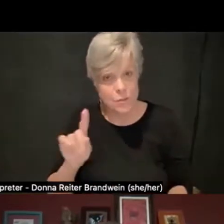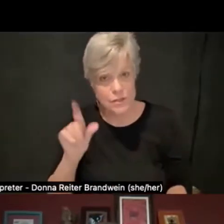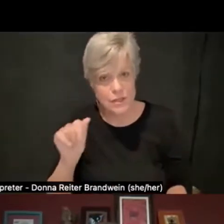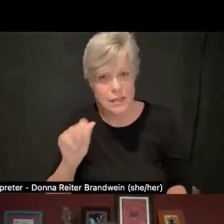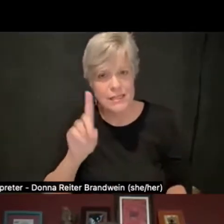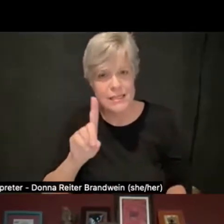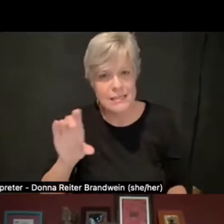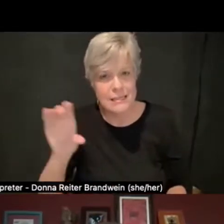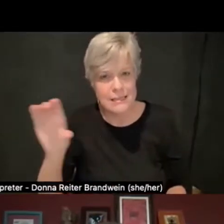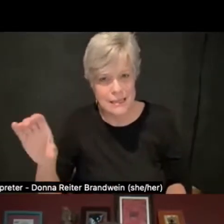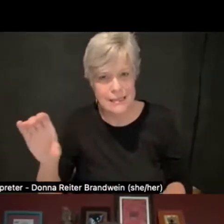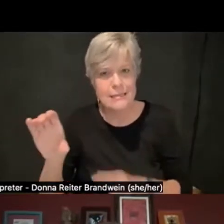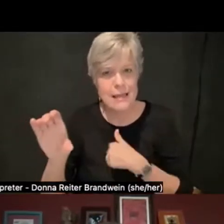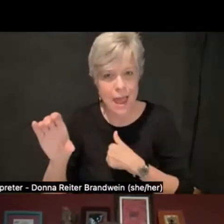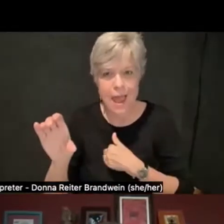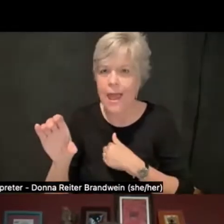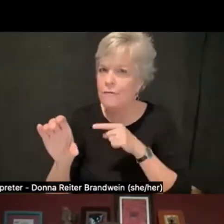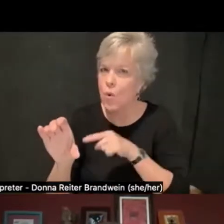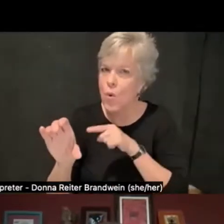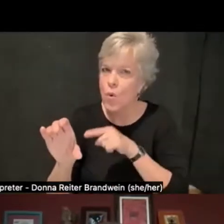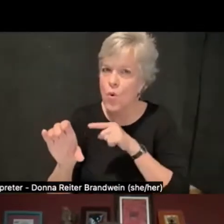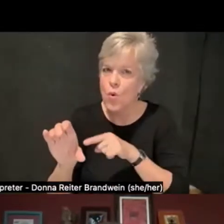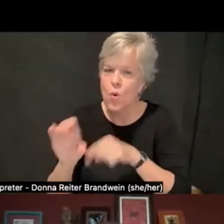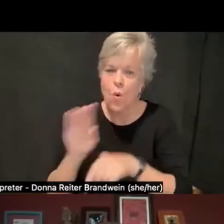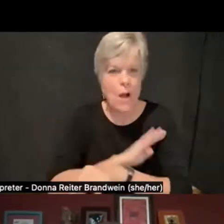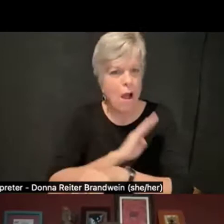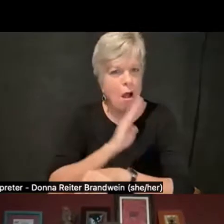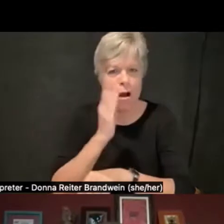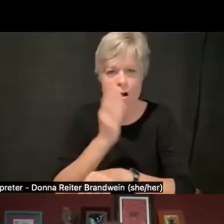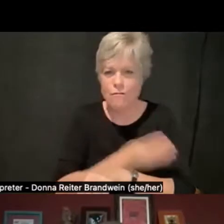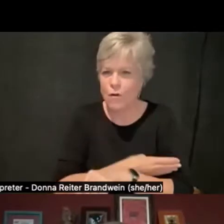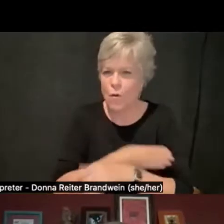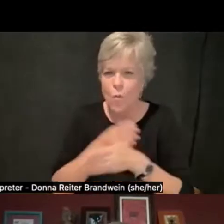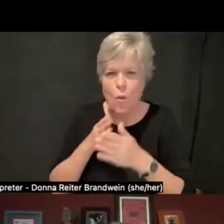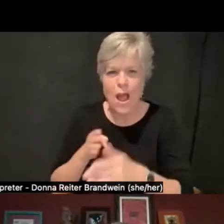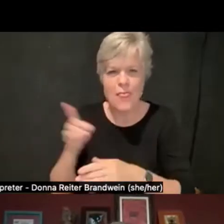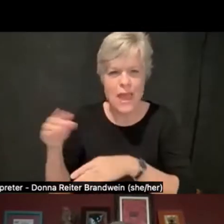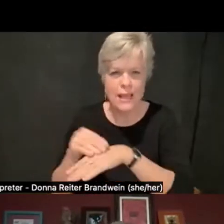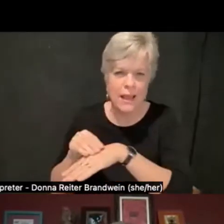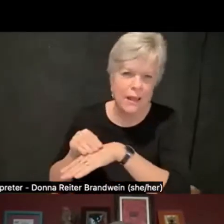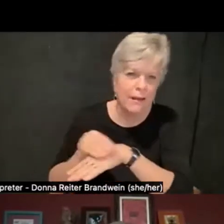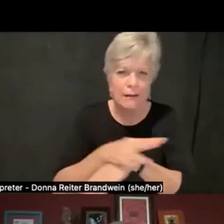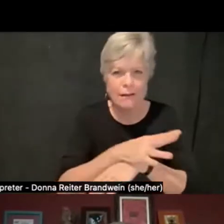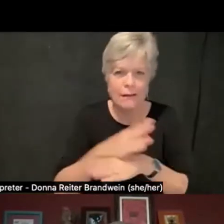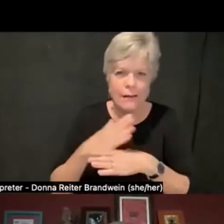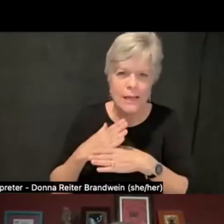have such a powerful way that they can intervene and transform the campus culture,